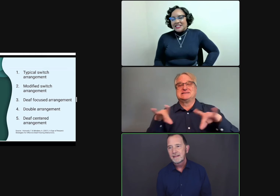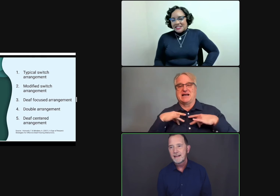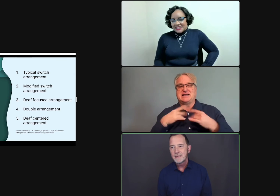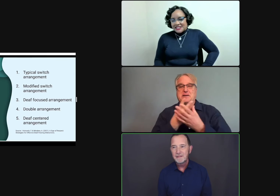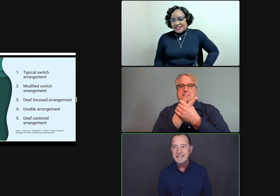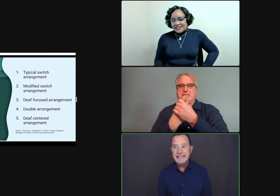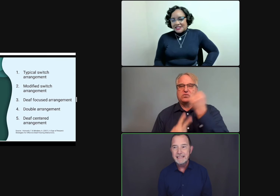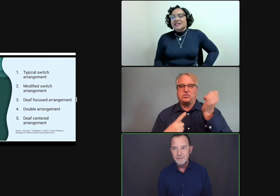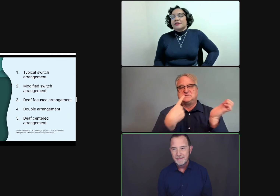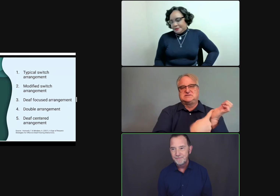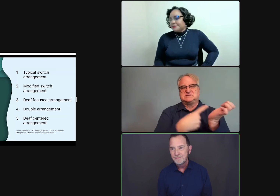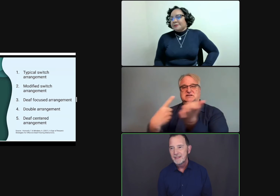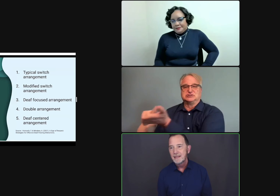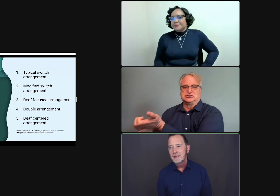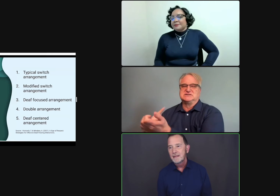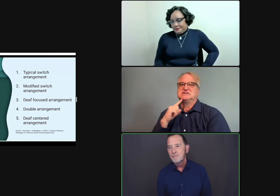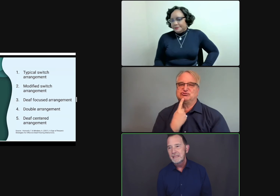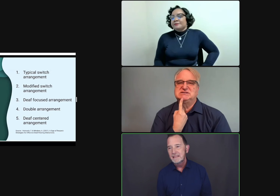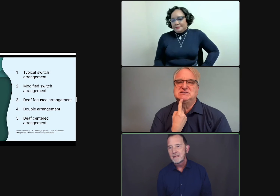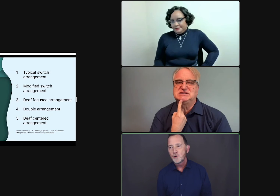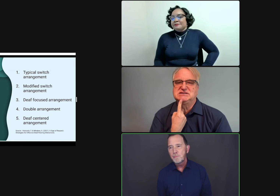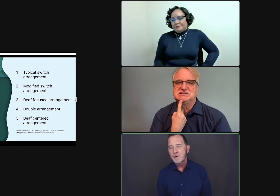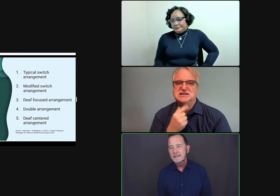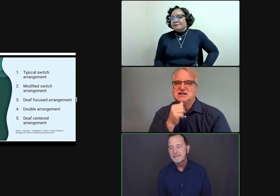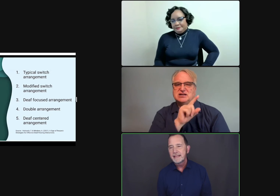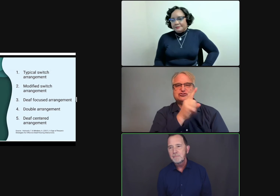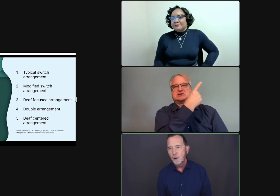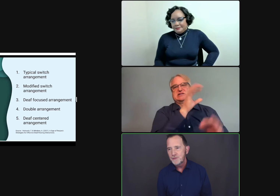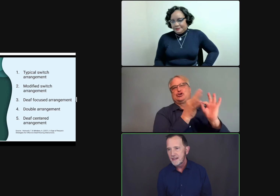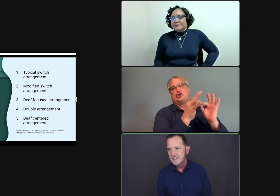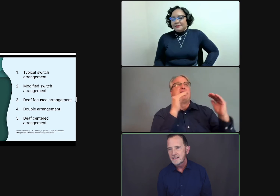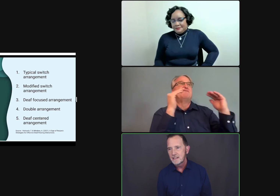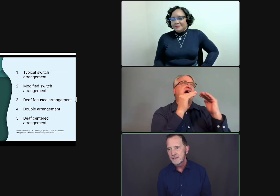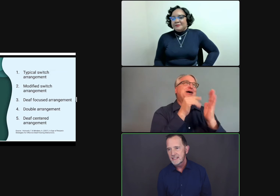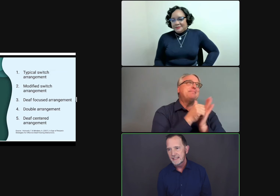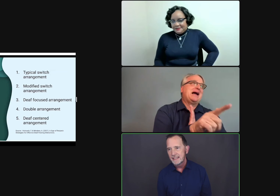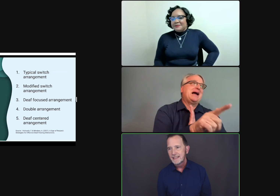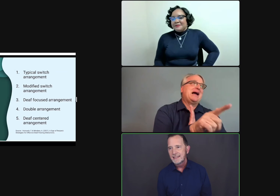The concept of DEAM means incorporate-- taking both discussions seriously.